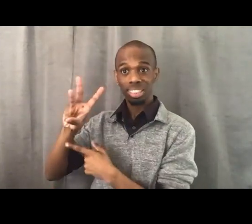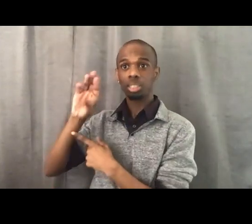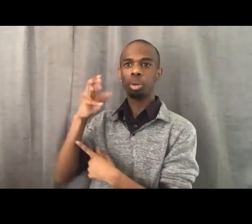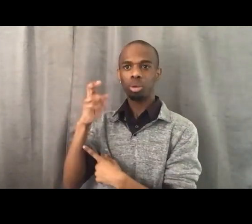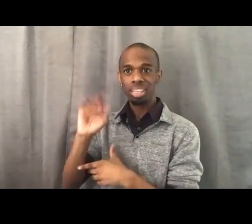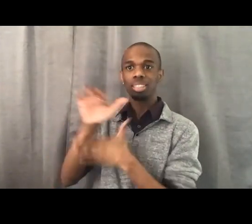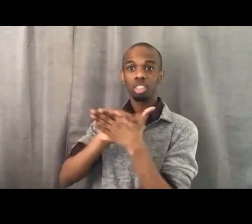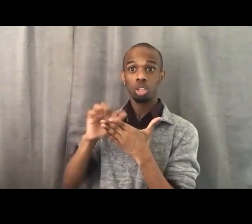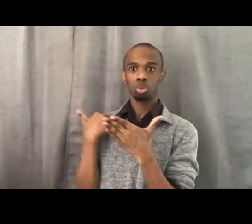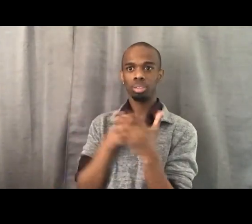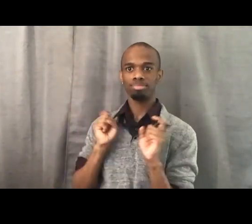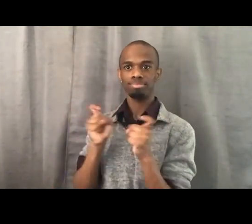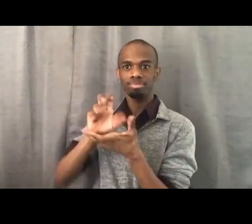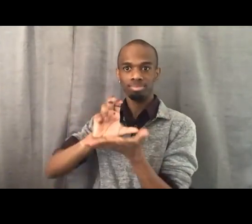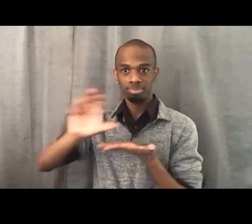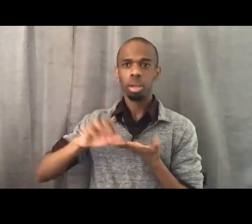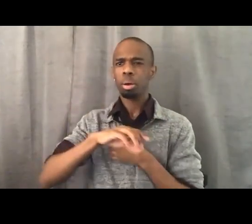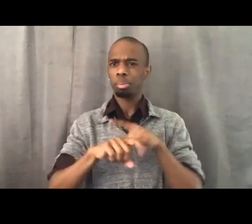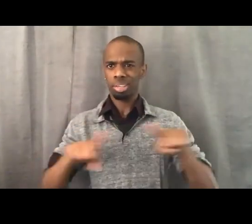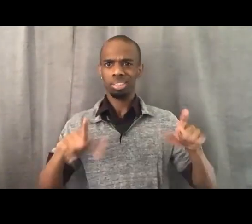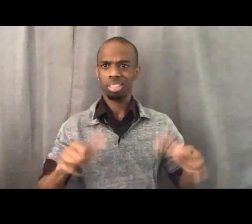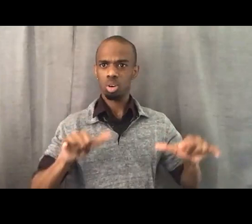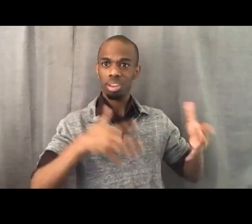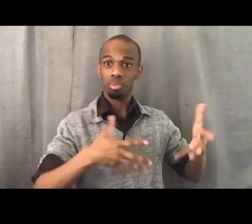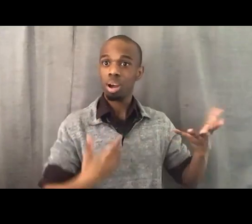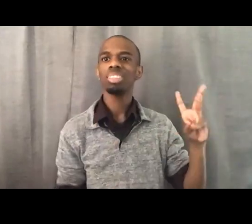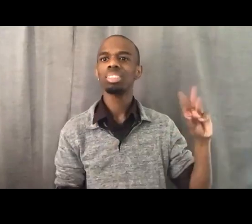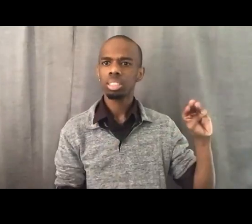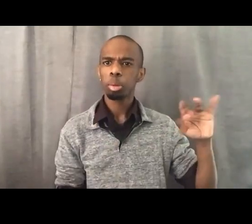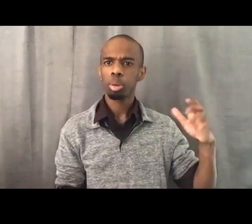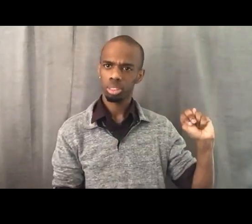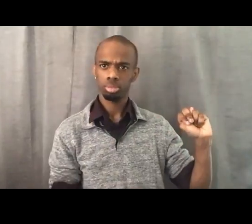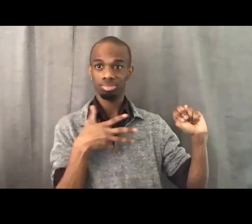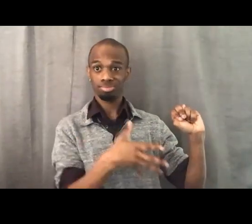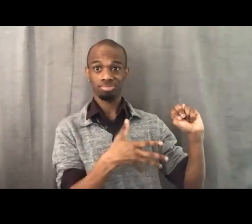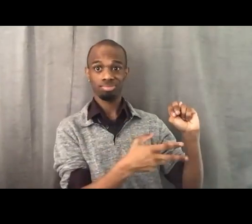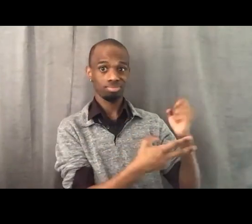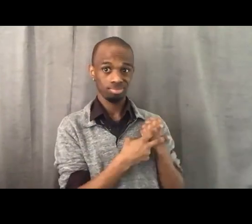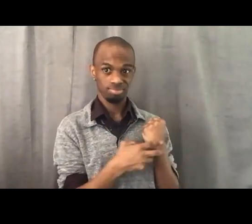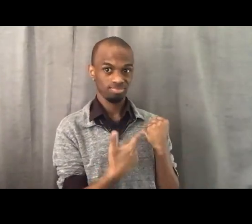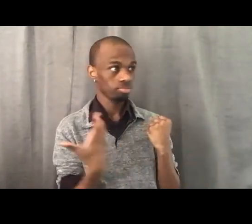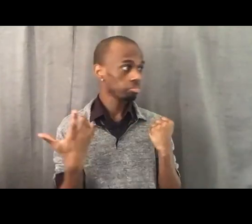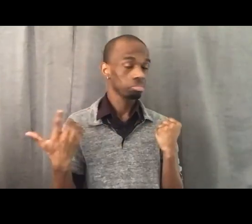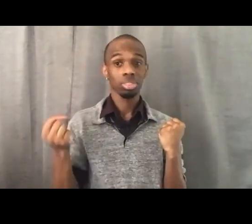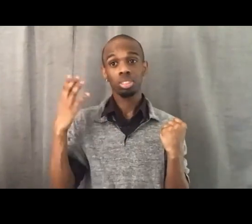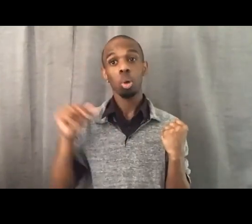But there's 60 million remaining. And he asked what we're doing,